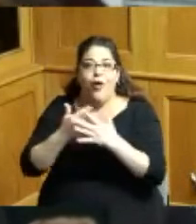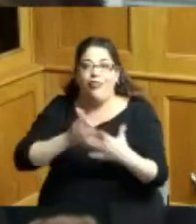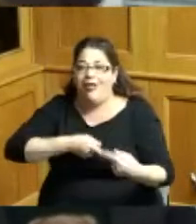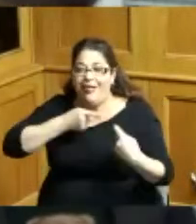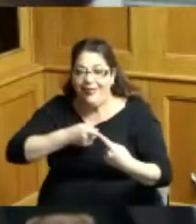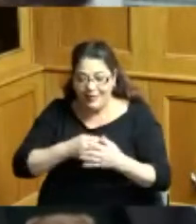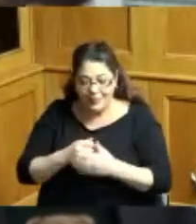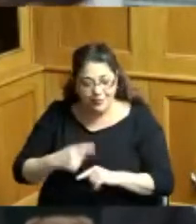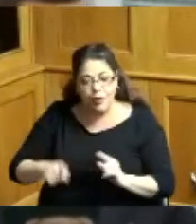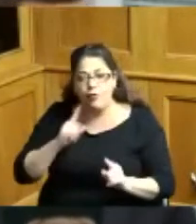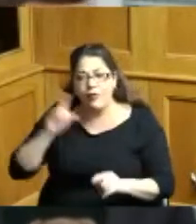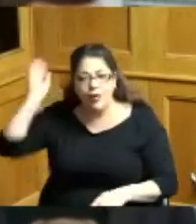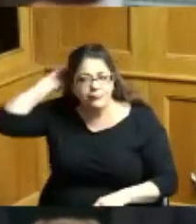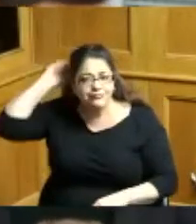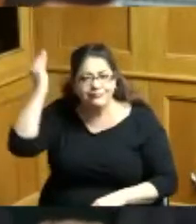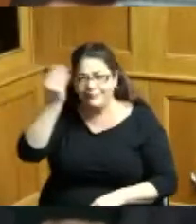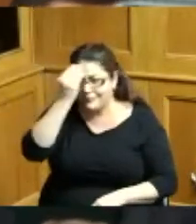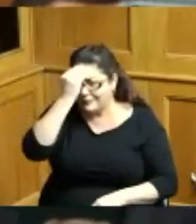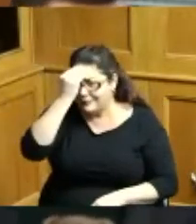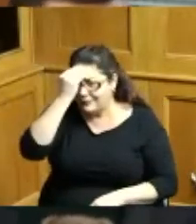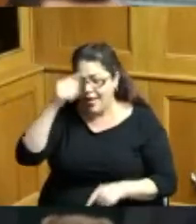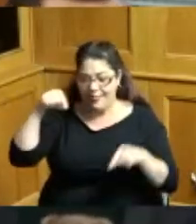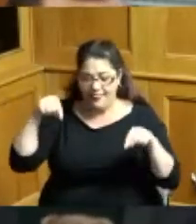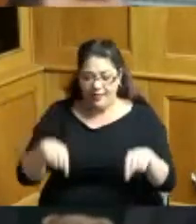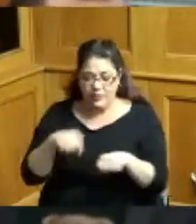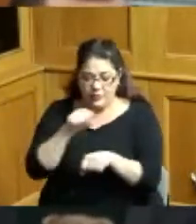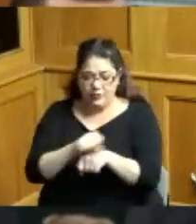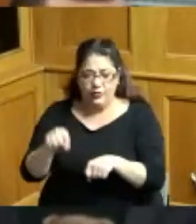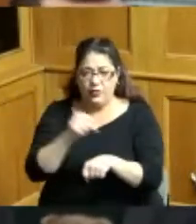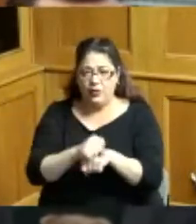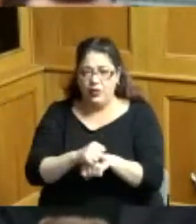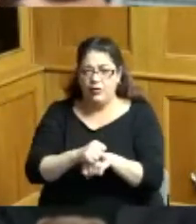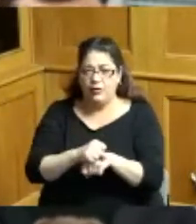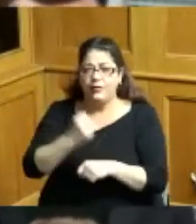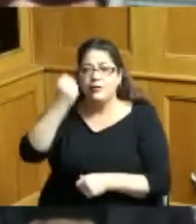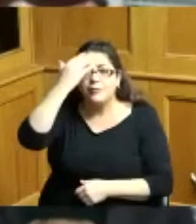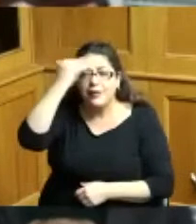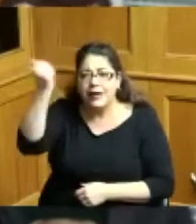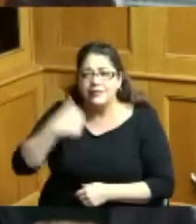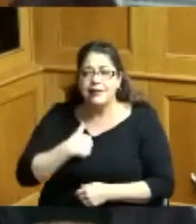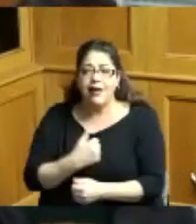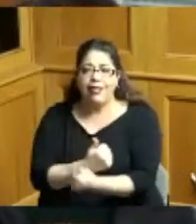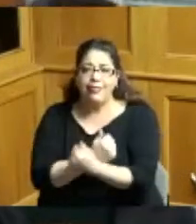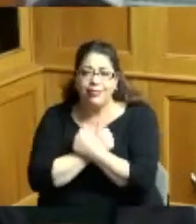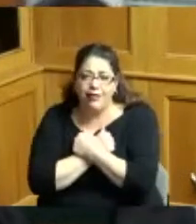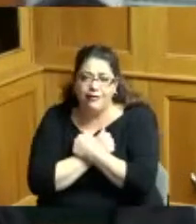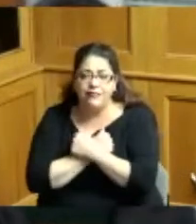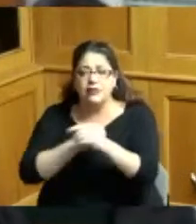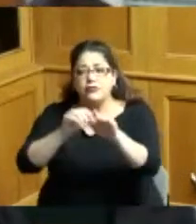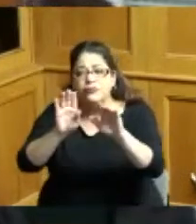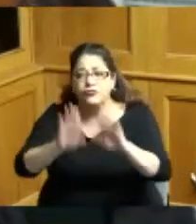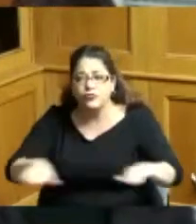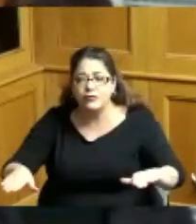mind and that is I do what I do because I love children and I want the best quality